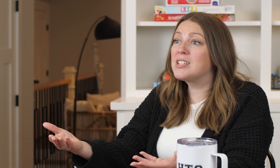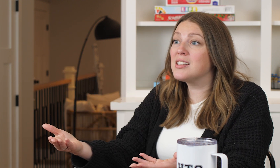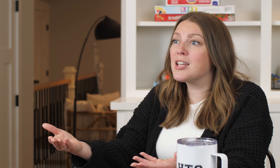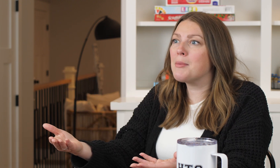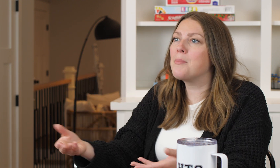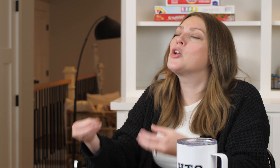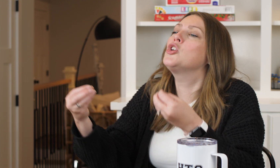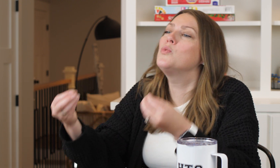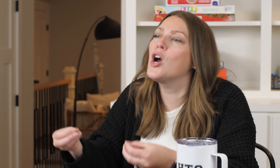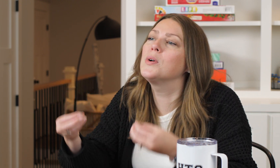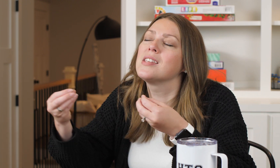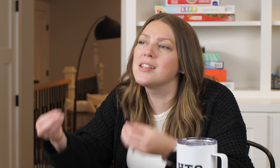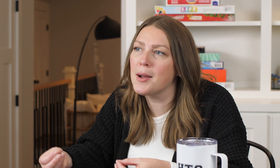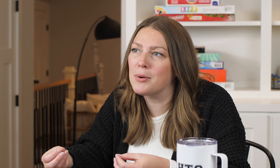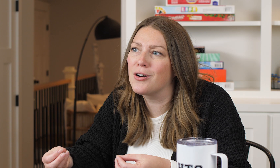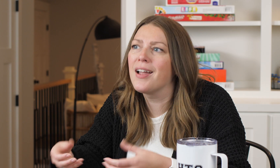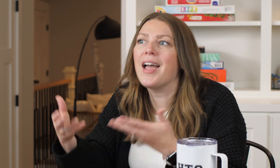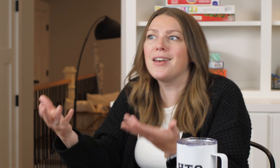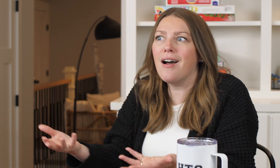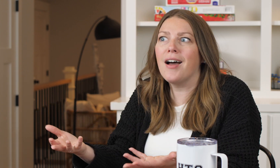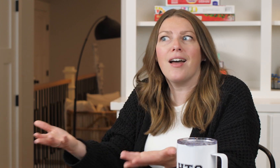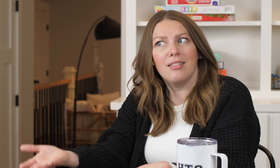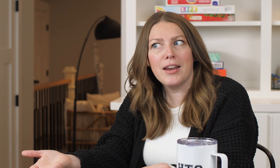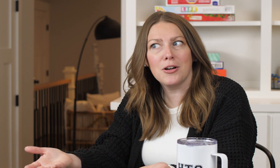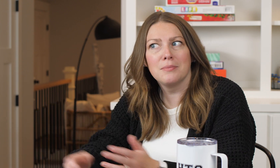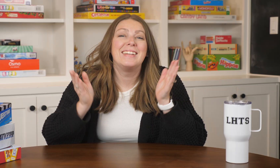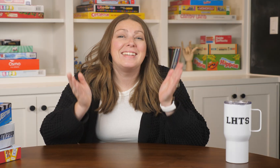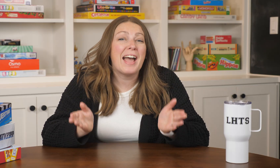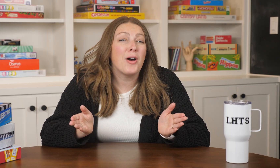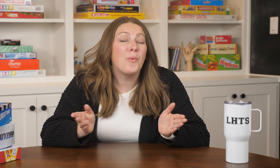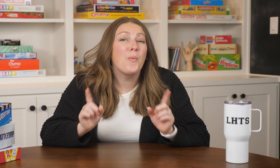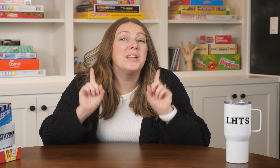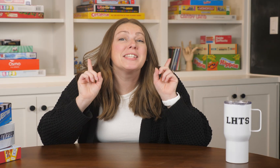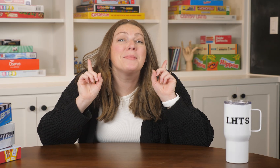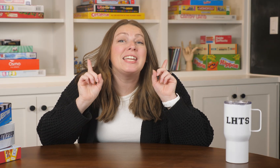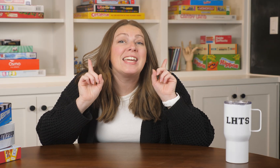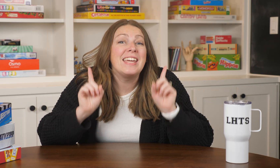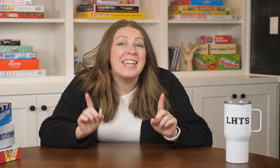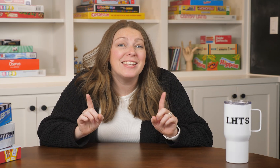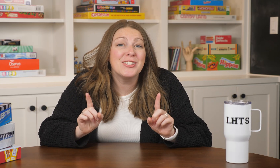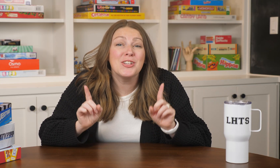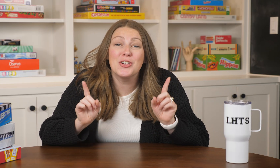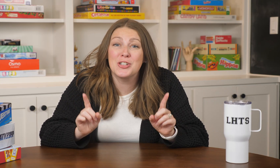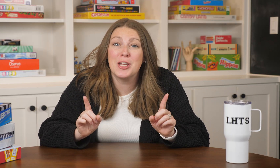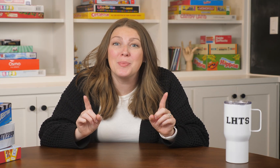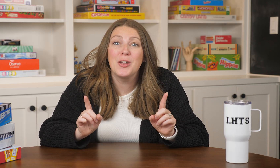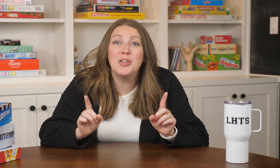does come up you know it's a number and not a letter. Now when somebody hits your ship you